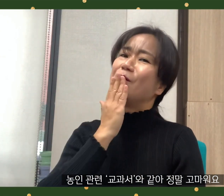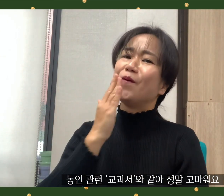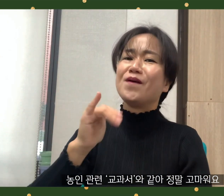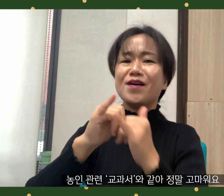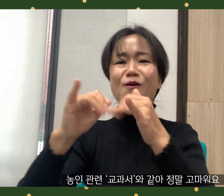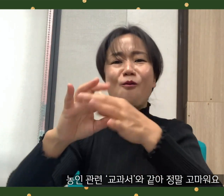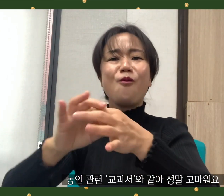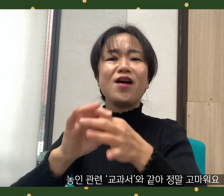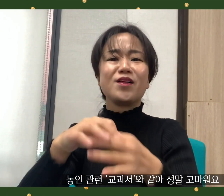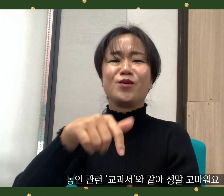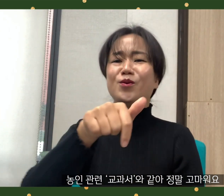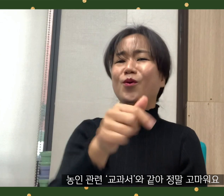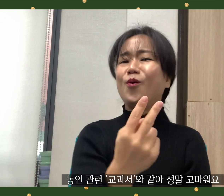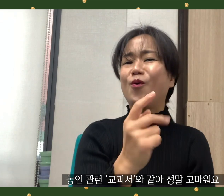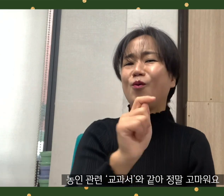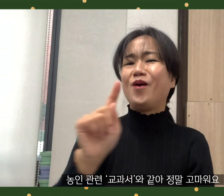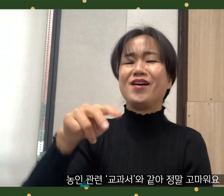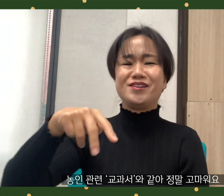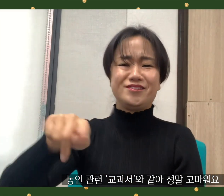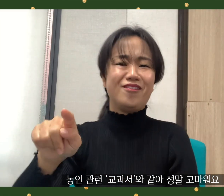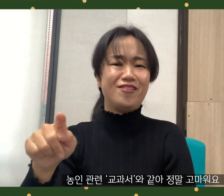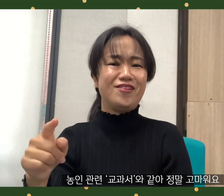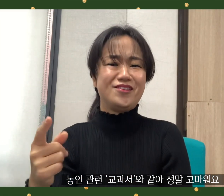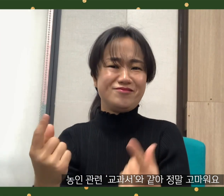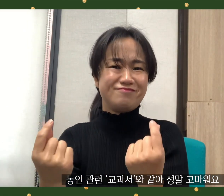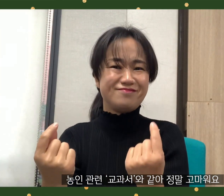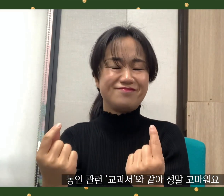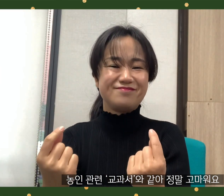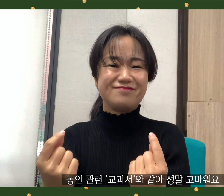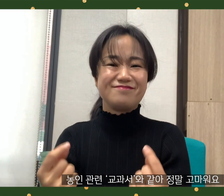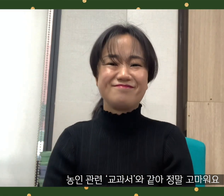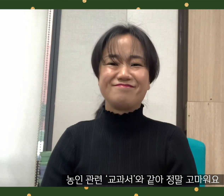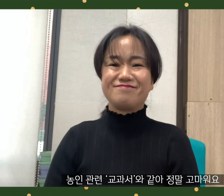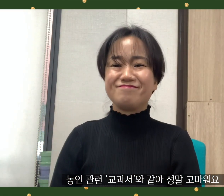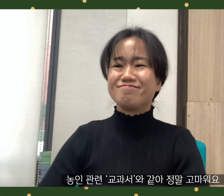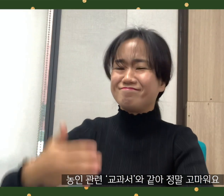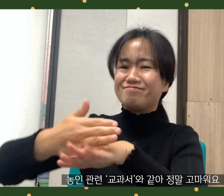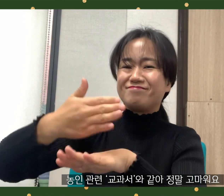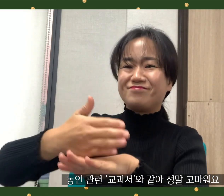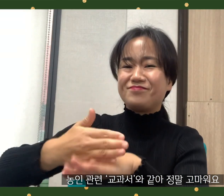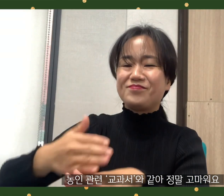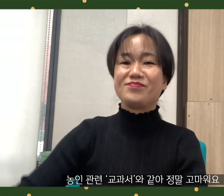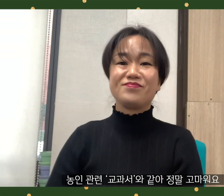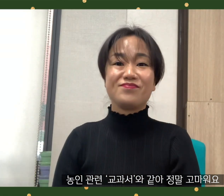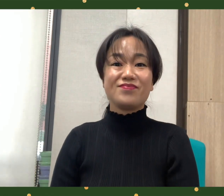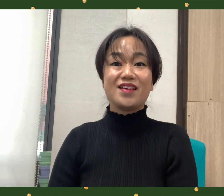It’s like a ‘textbook’ about the deaf, thank you so much.